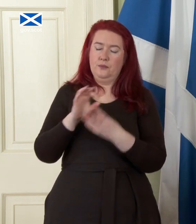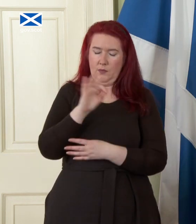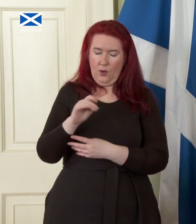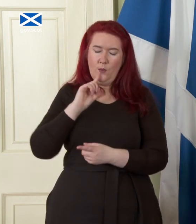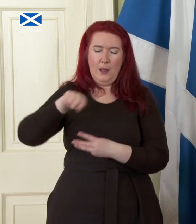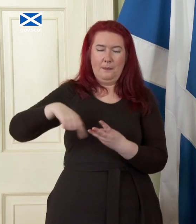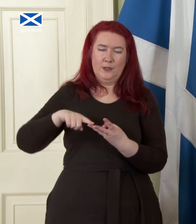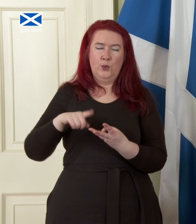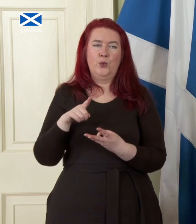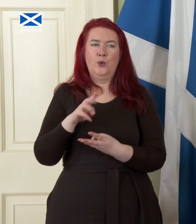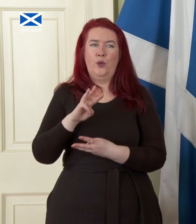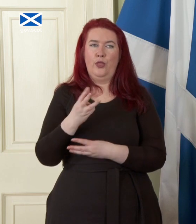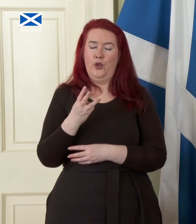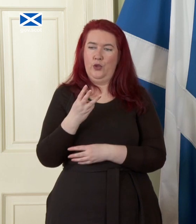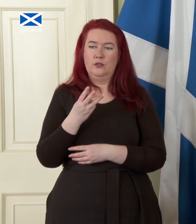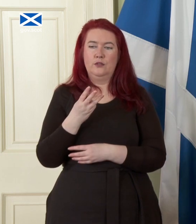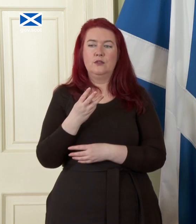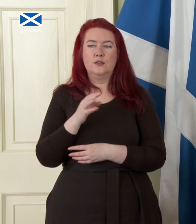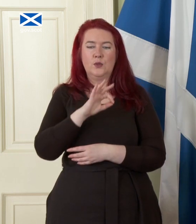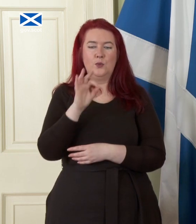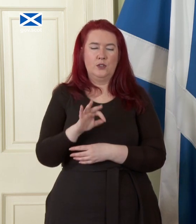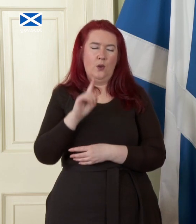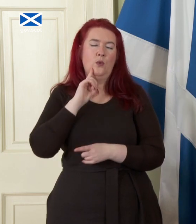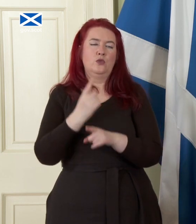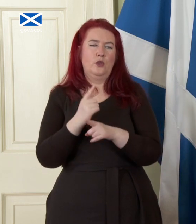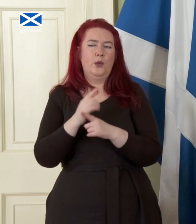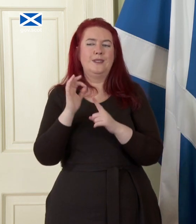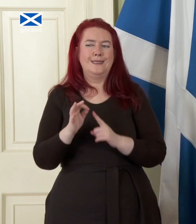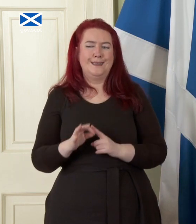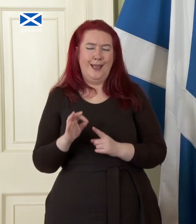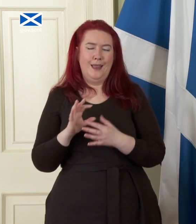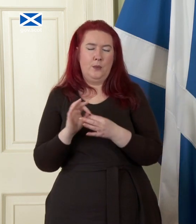third question because um I will talk about the the detail underpinning that probably can't give